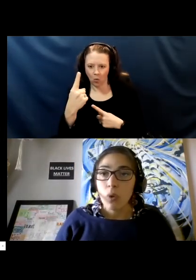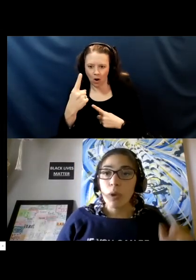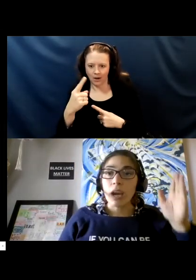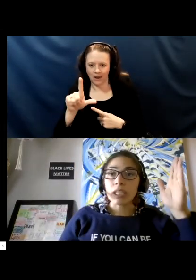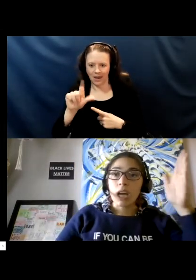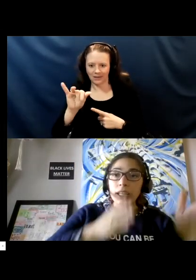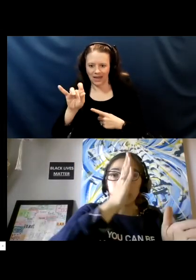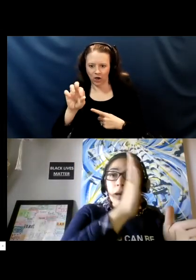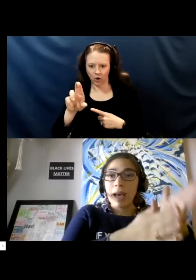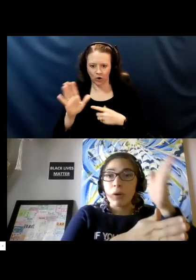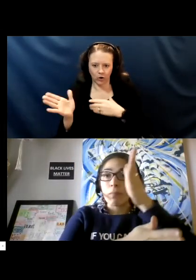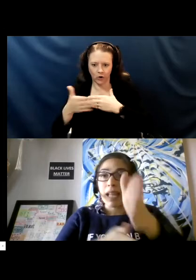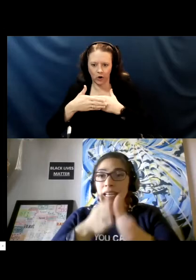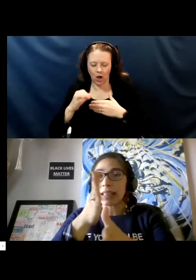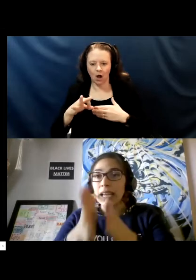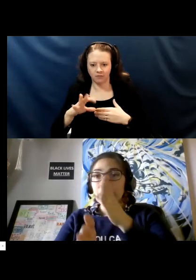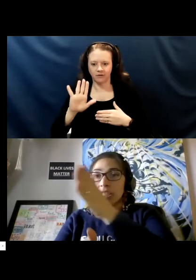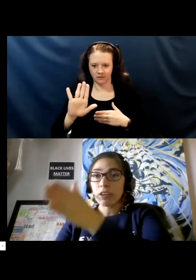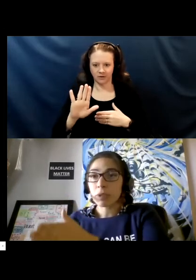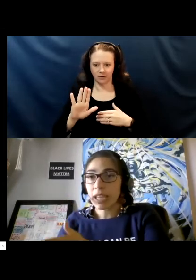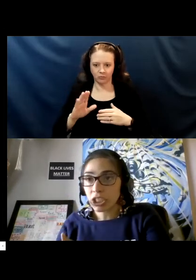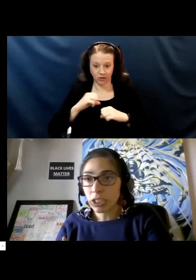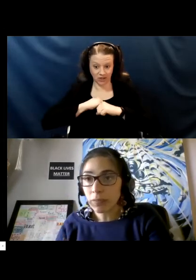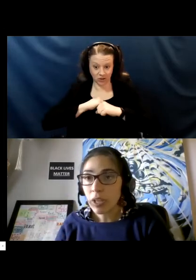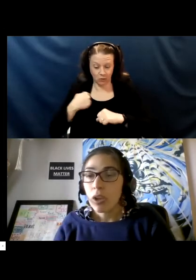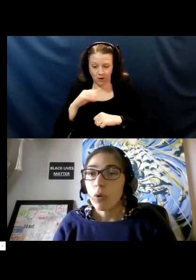we are talking about many layers of protection